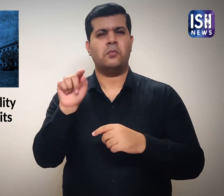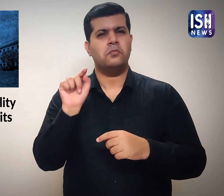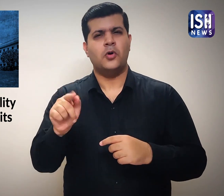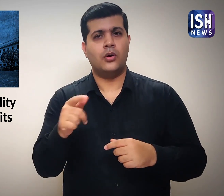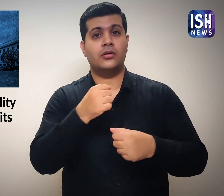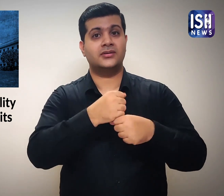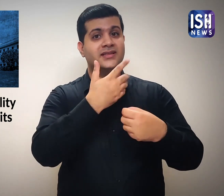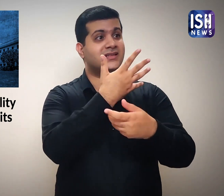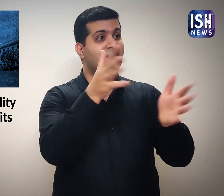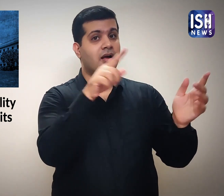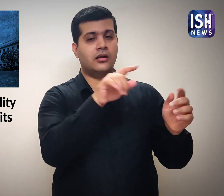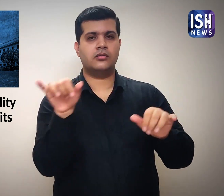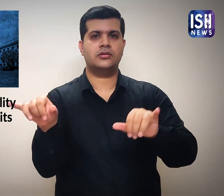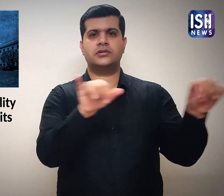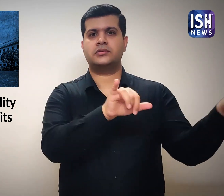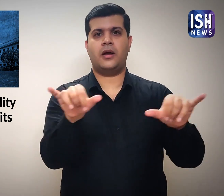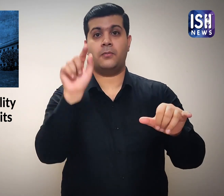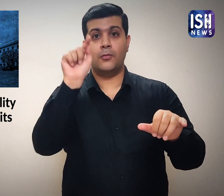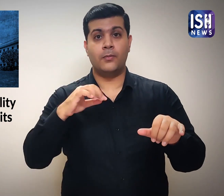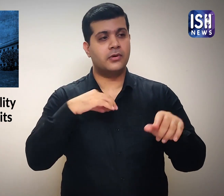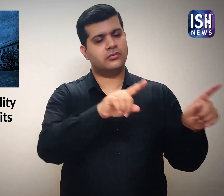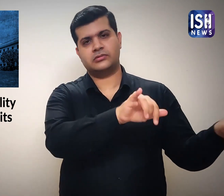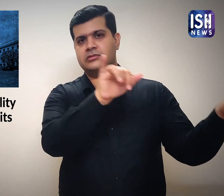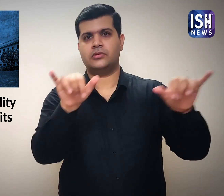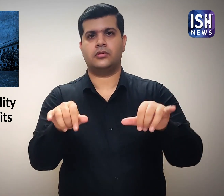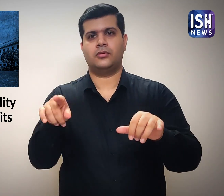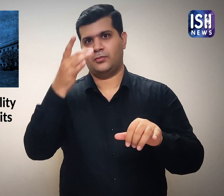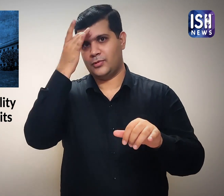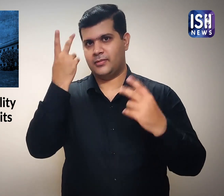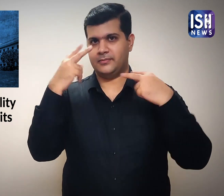because they were treated by general standards.